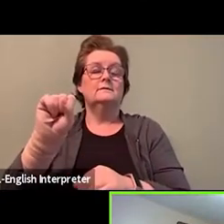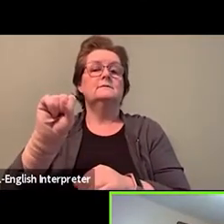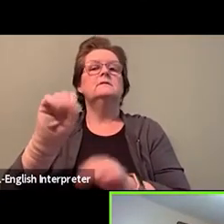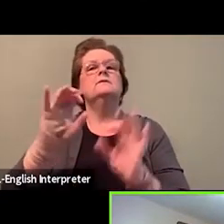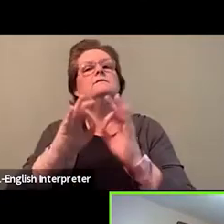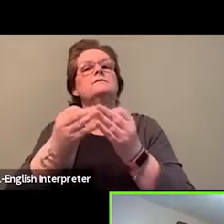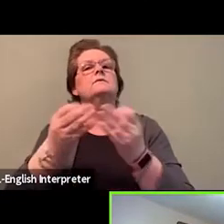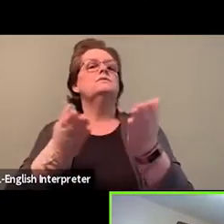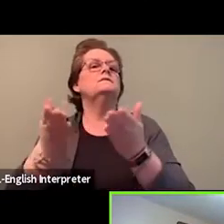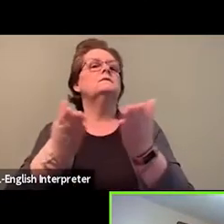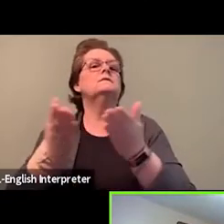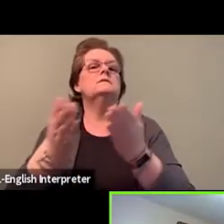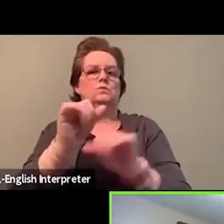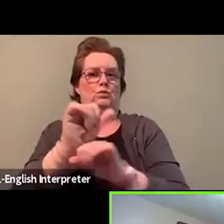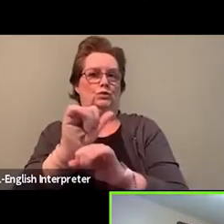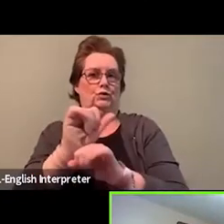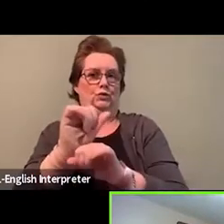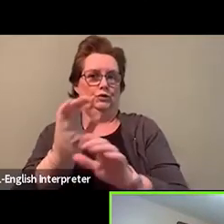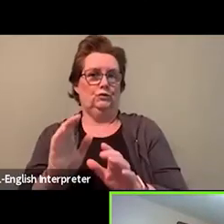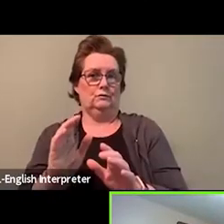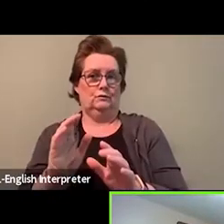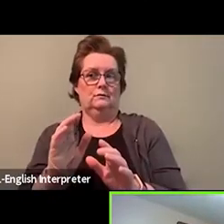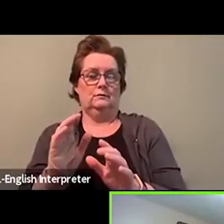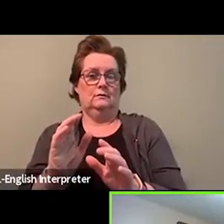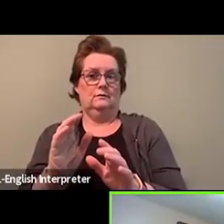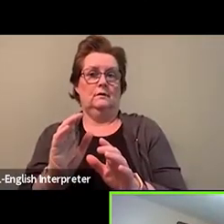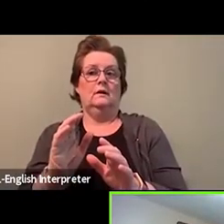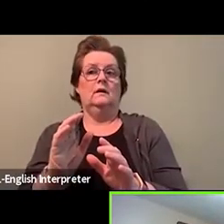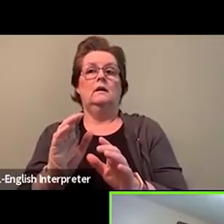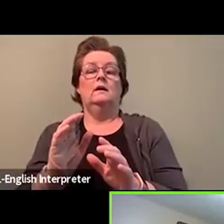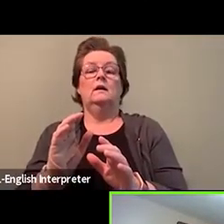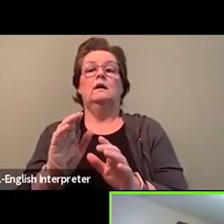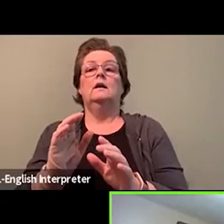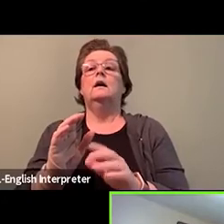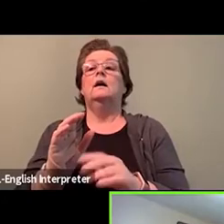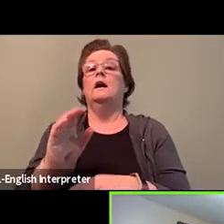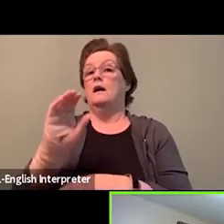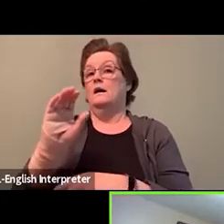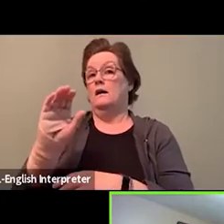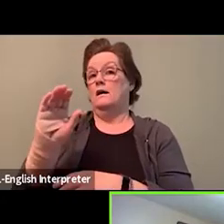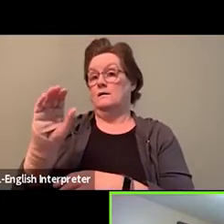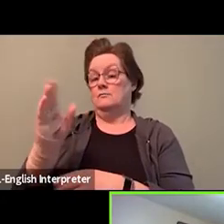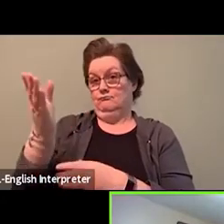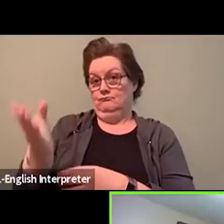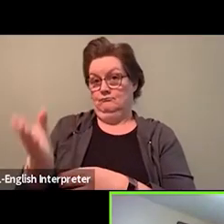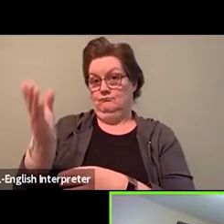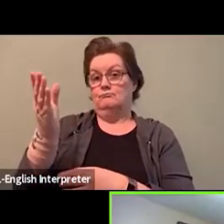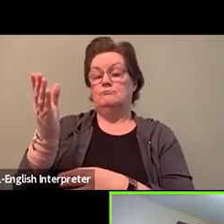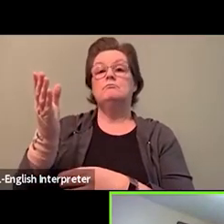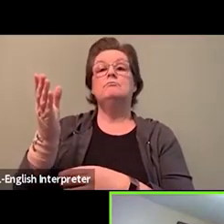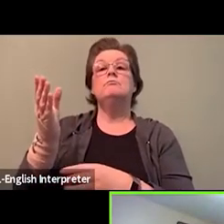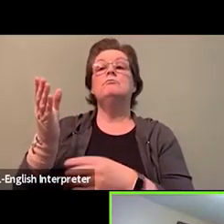Aubrey is also one of three elected representatives for the Canadian Union of Public Employees,